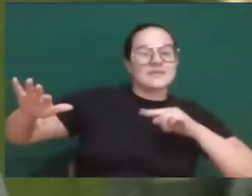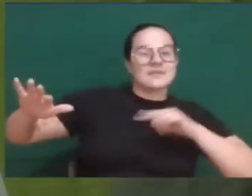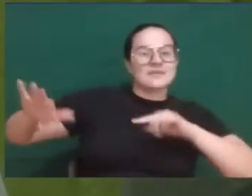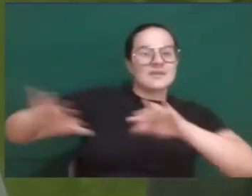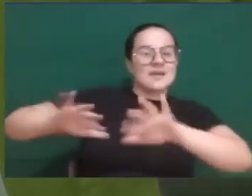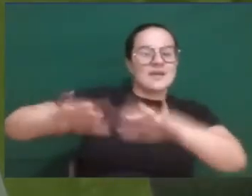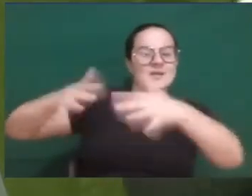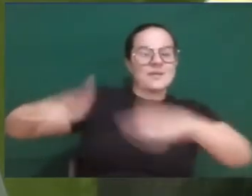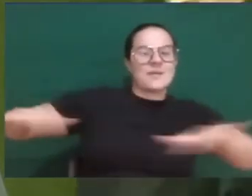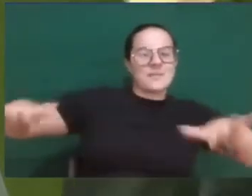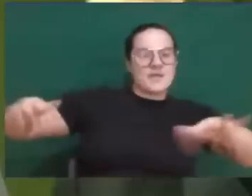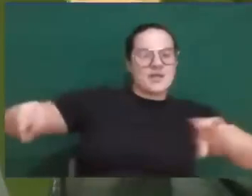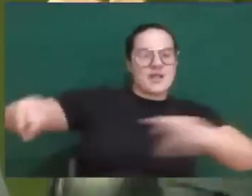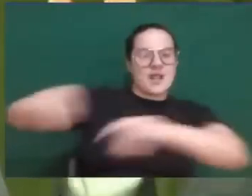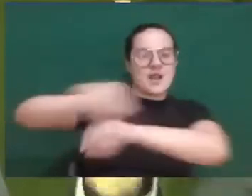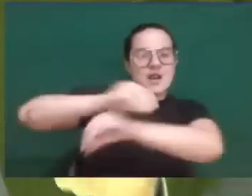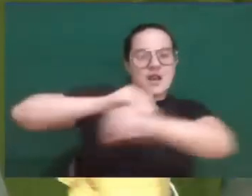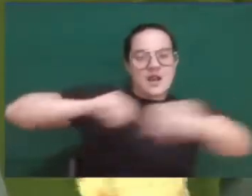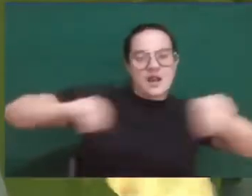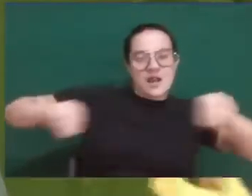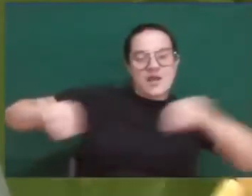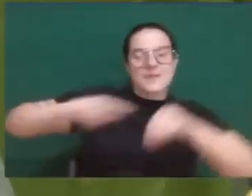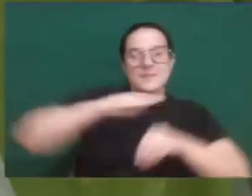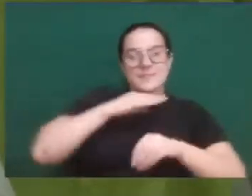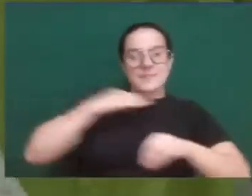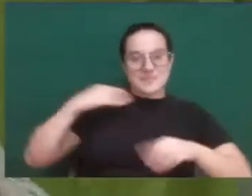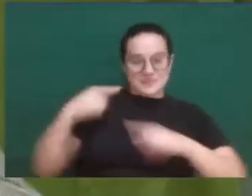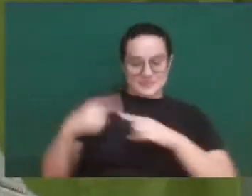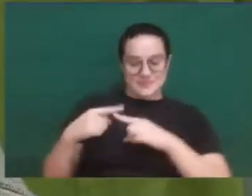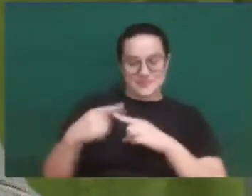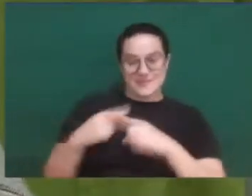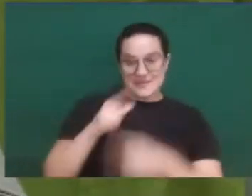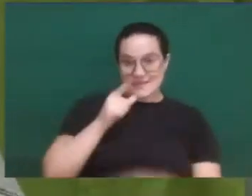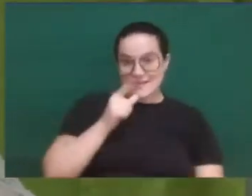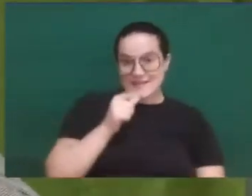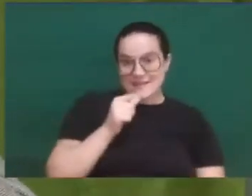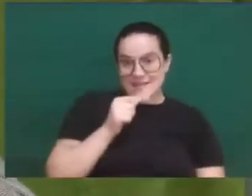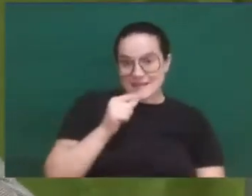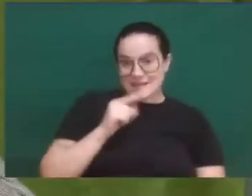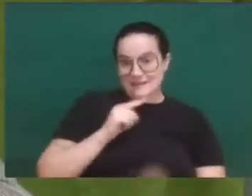because the waters don't come out. In that terribly salty place,